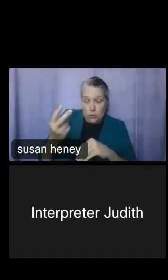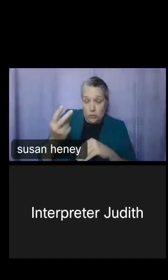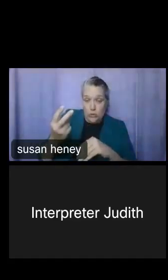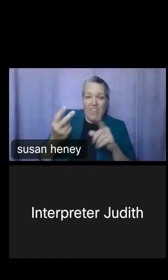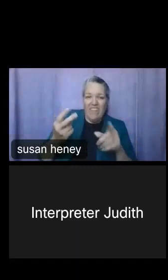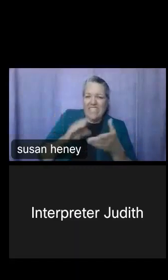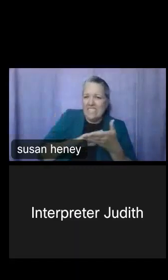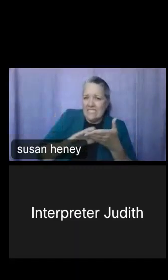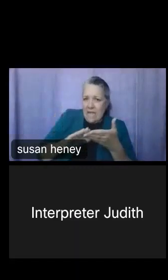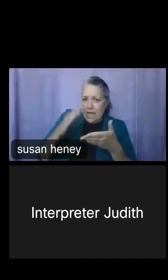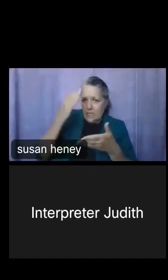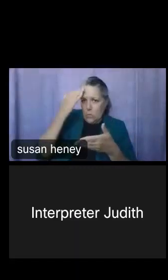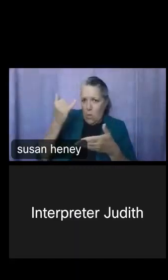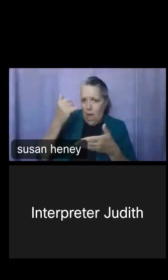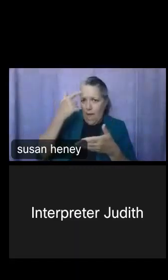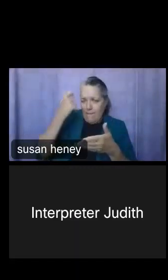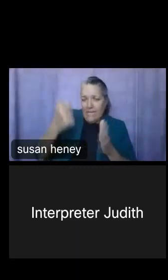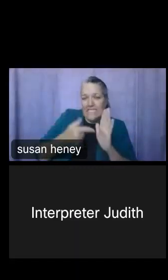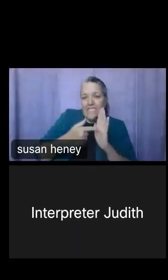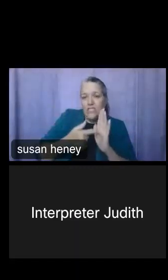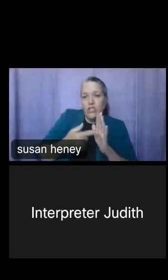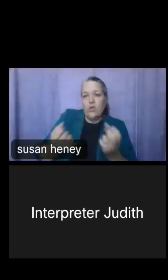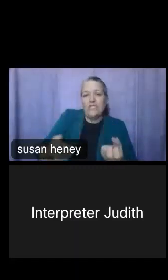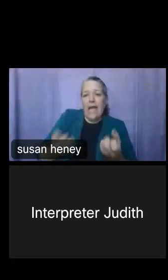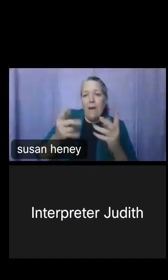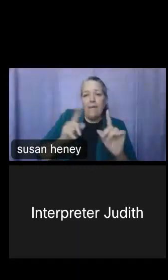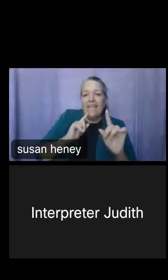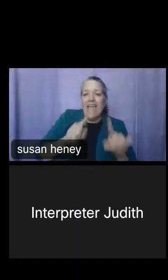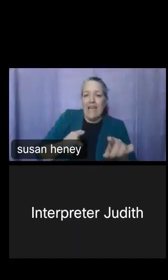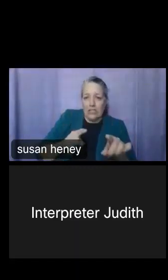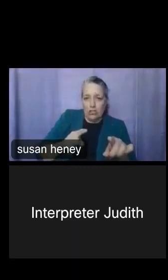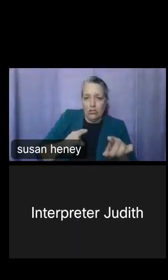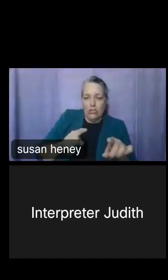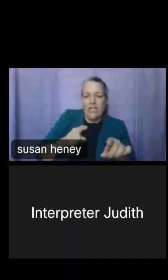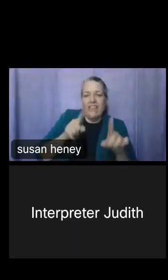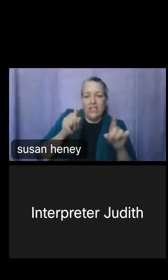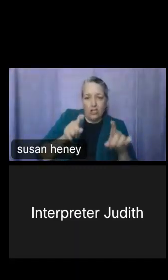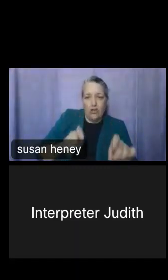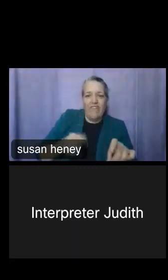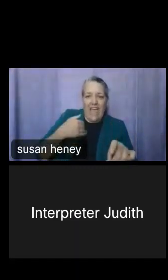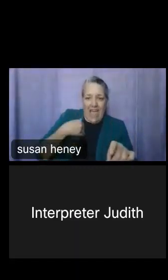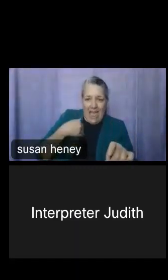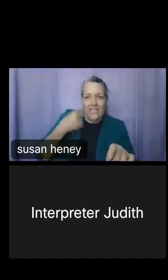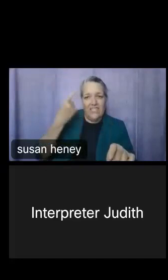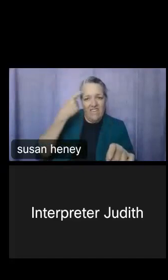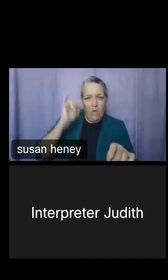this number is signifying is how many answers are available on the survey for this question.